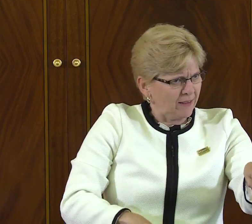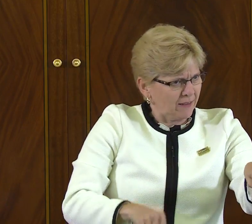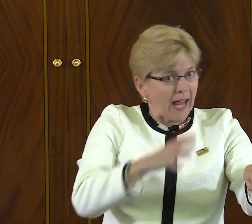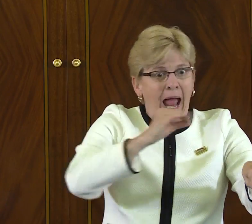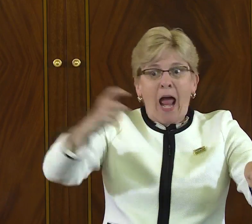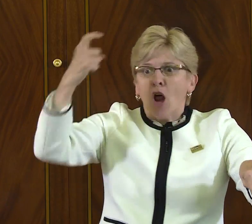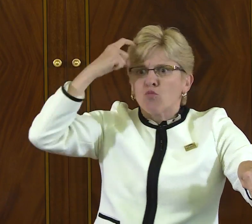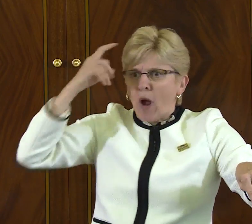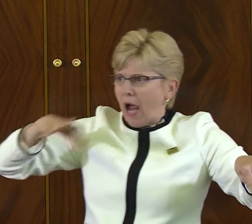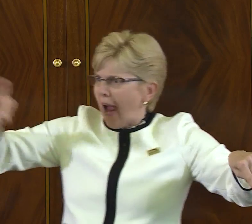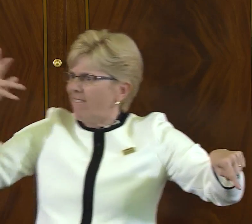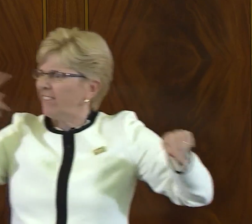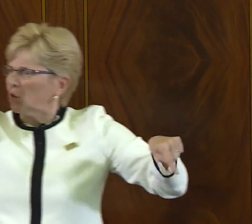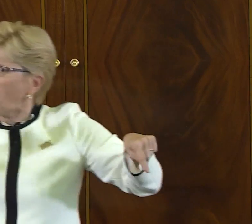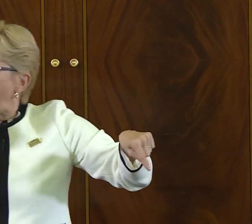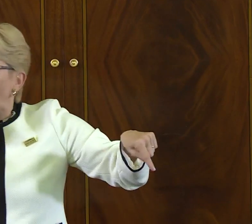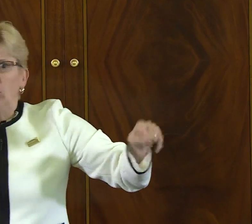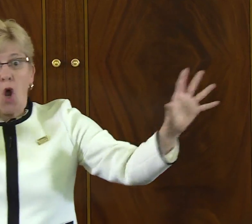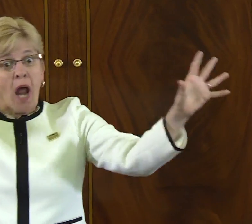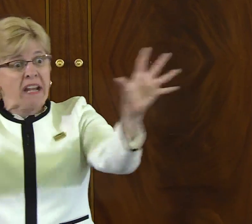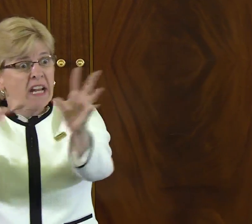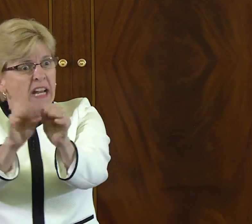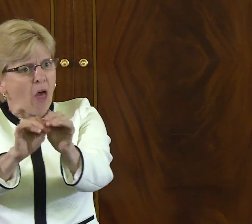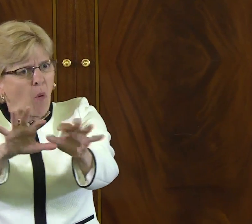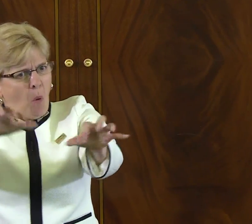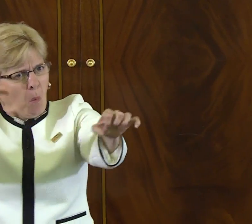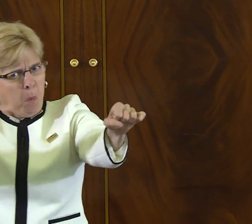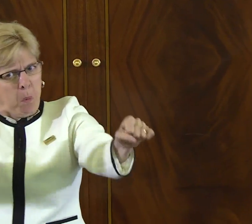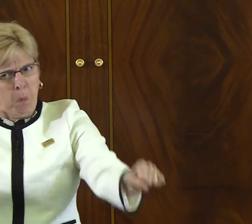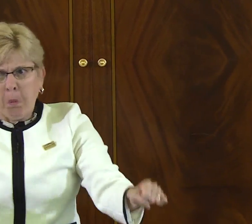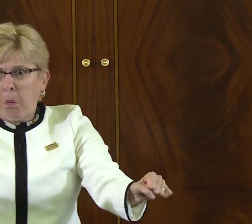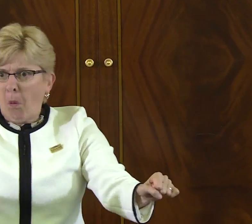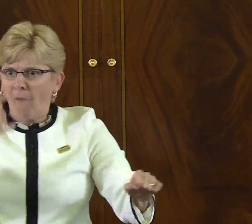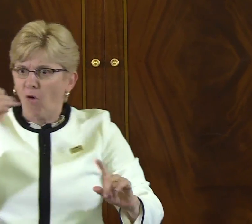They can read or write English if they can't speak English, but having access to a visual language